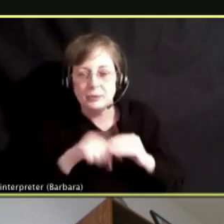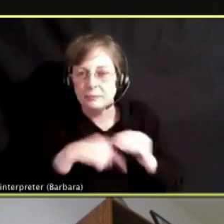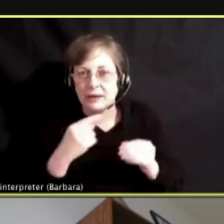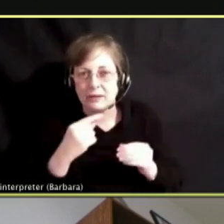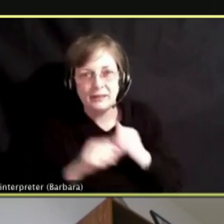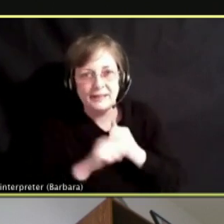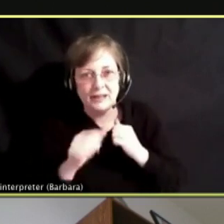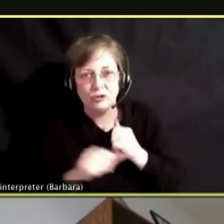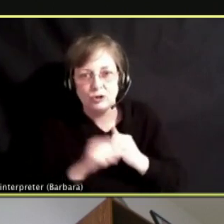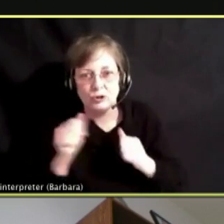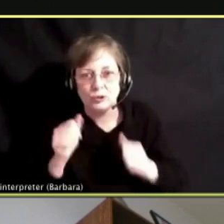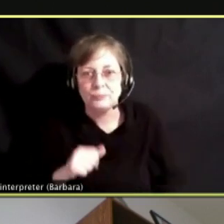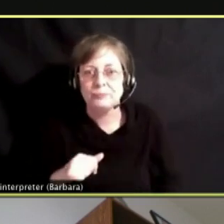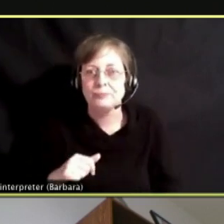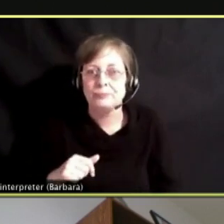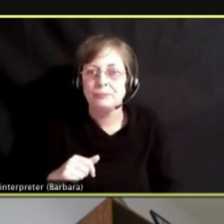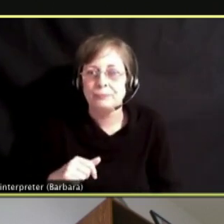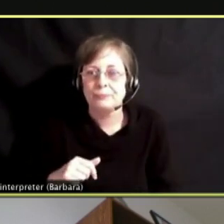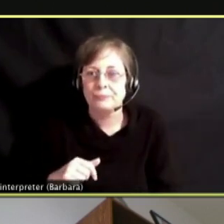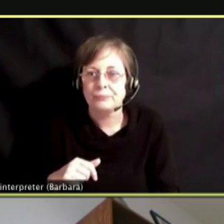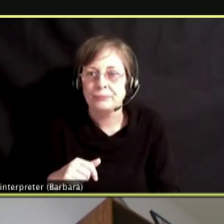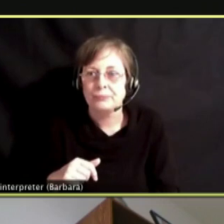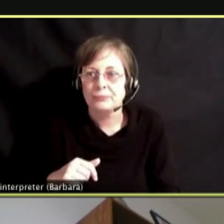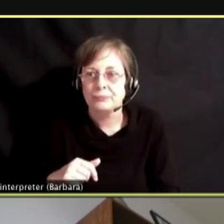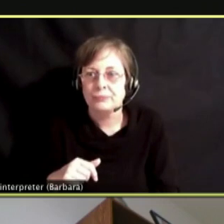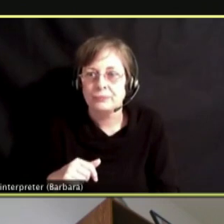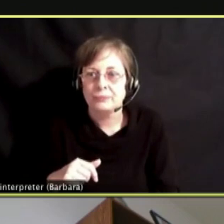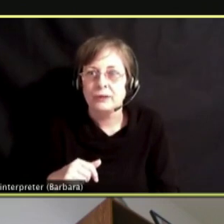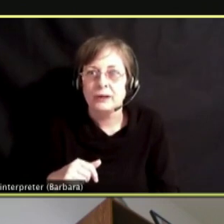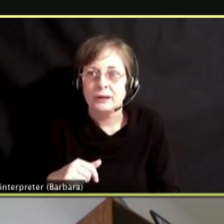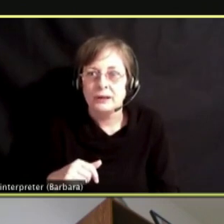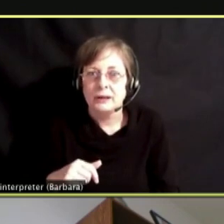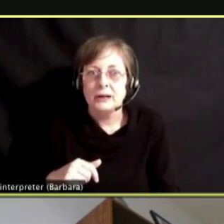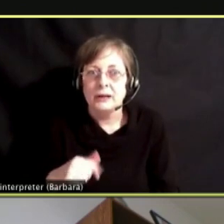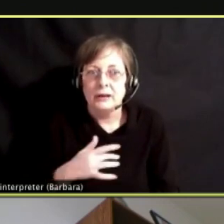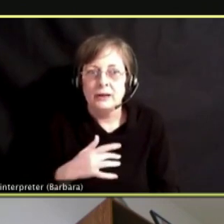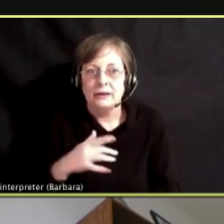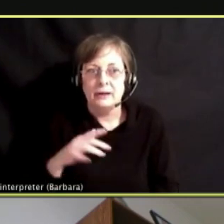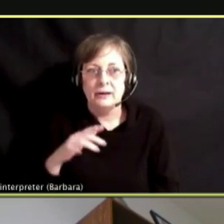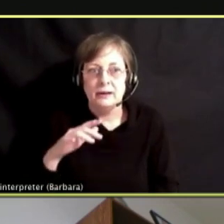I ALSO FEEL LIKE IF NOT ONLY PARENTS BUT SCHOOLS HAVE A NO QUESTION POLICY.